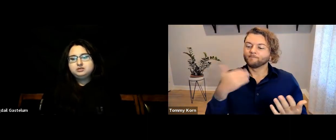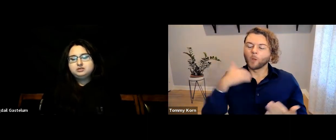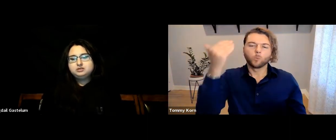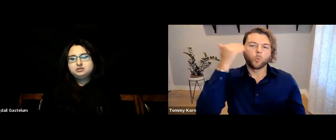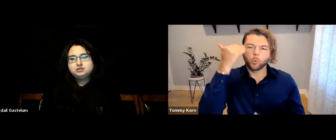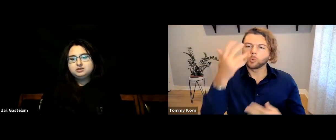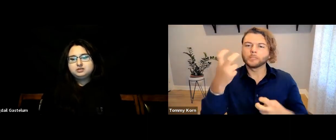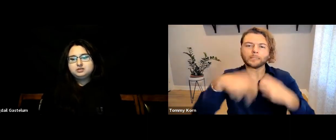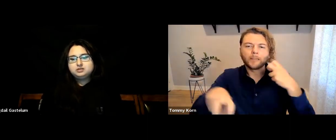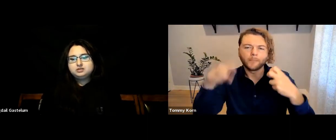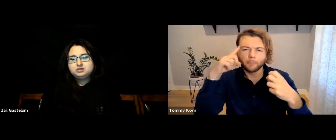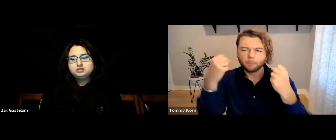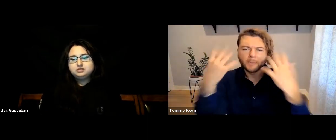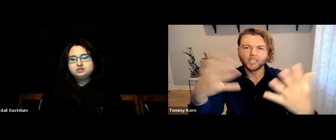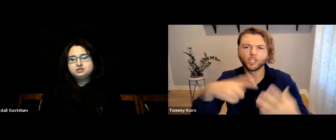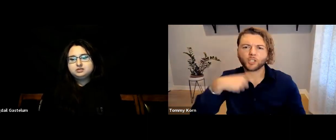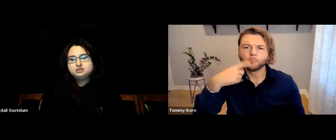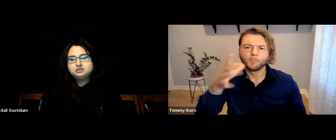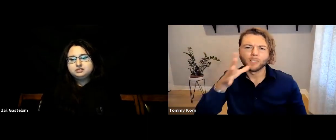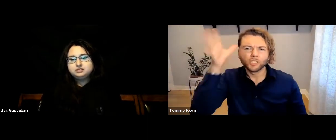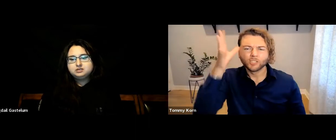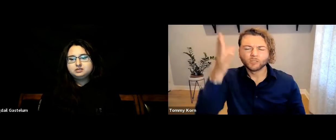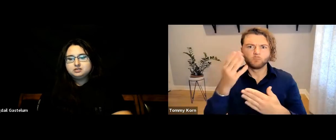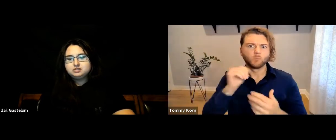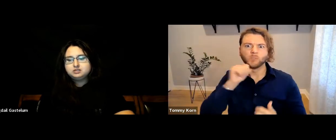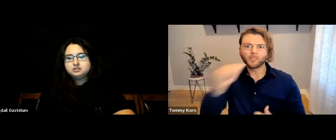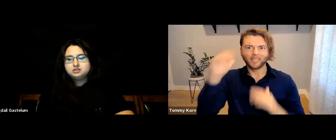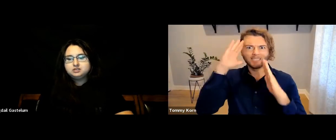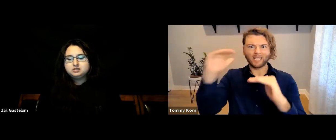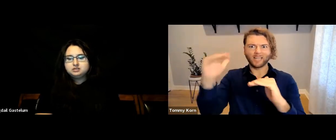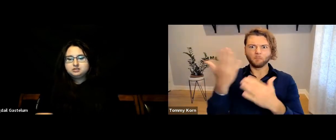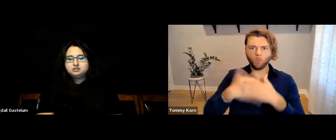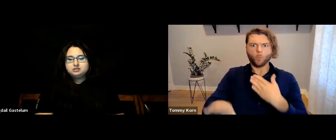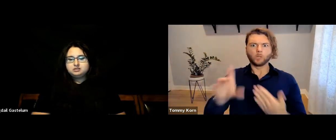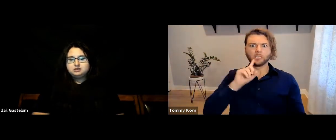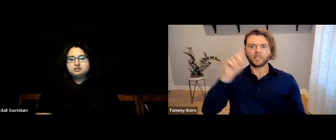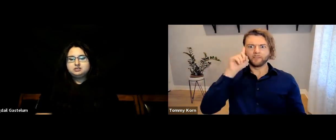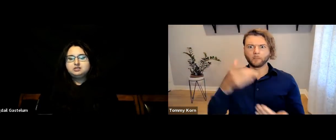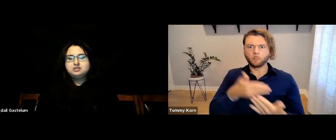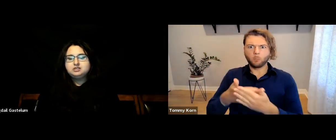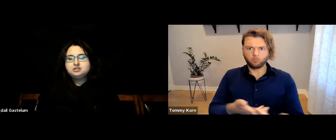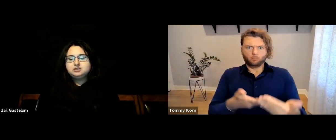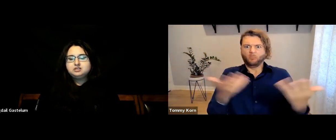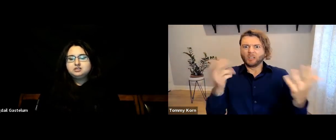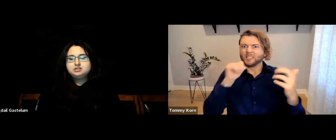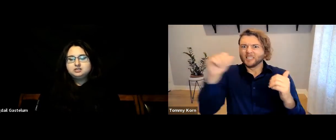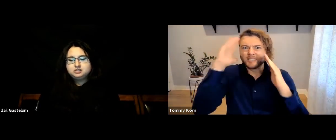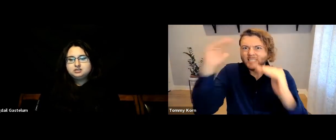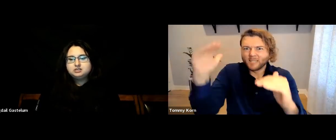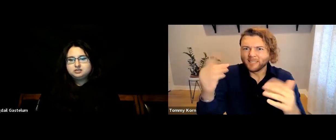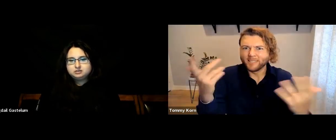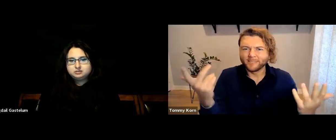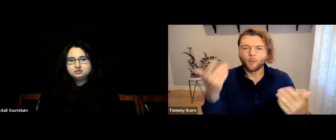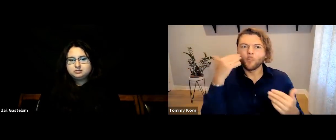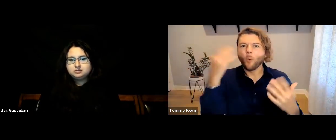[Tommy] We know it’s difficult for so many hearing parents. They weren’t expecting to give birth to a Deaf child at all.